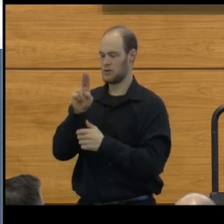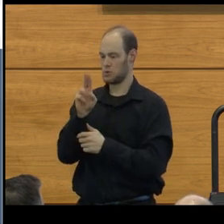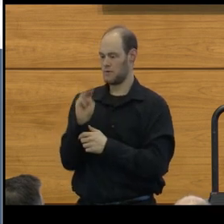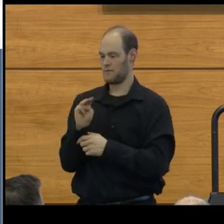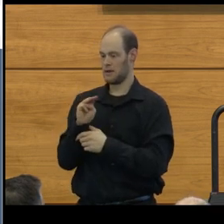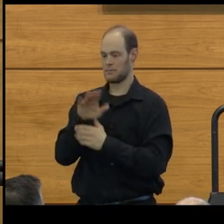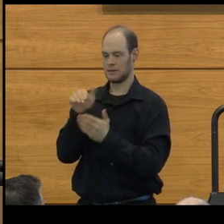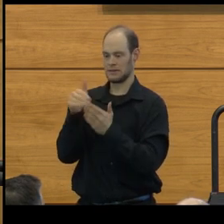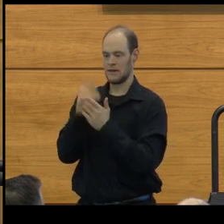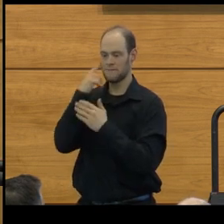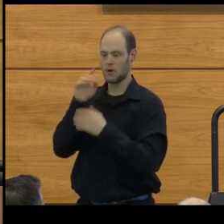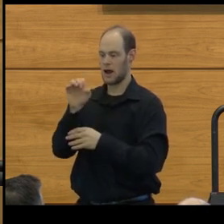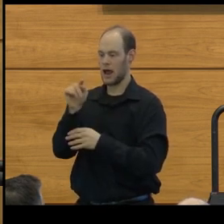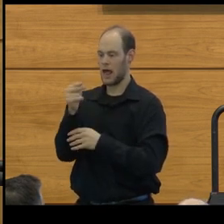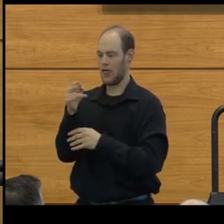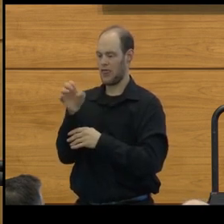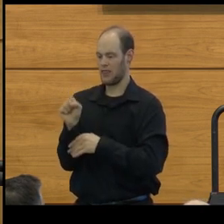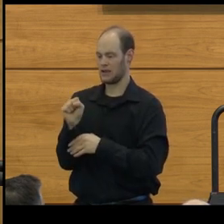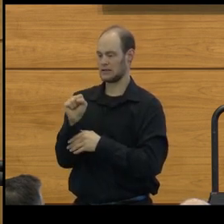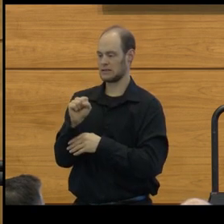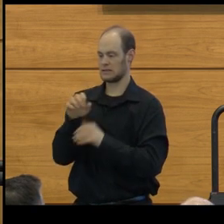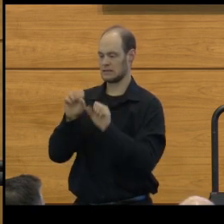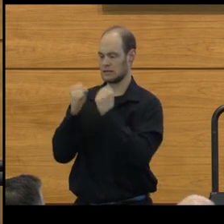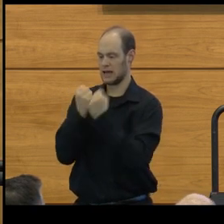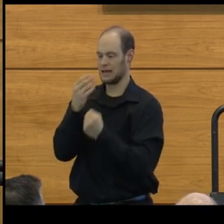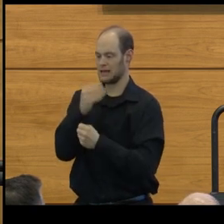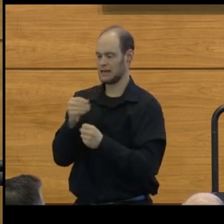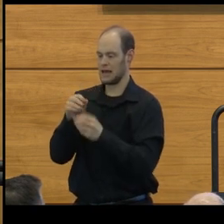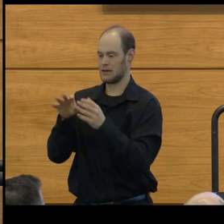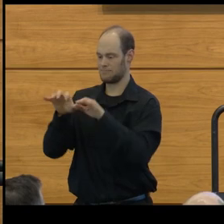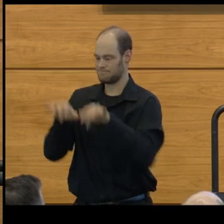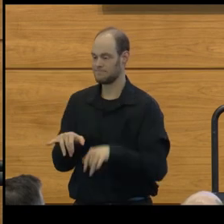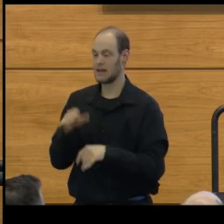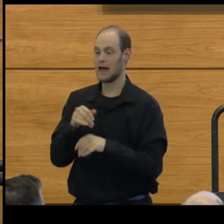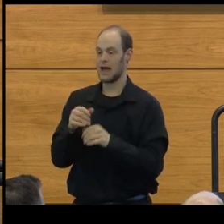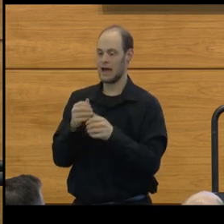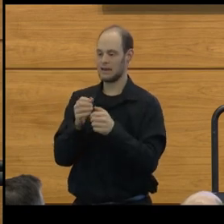Center for Ethics Society in Computing, and is a senior fellow